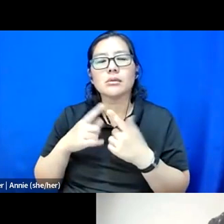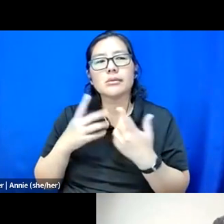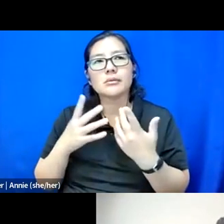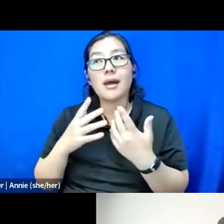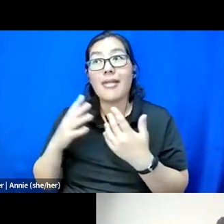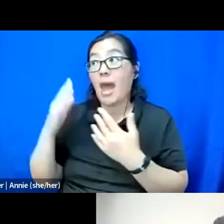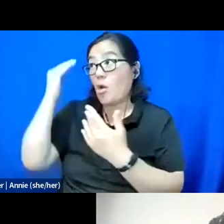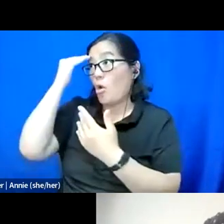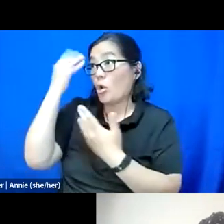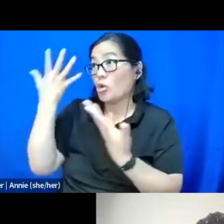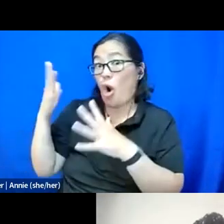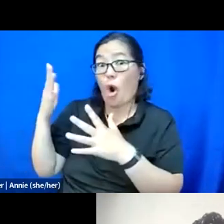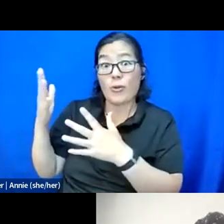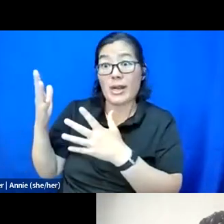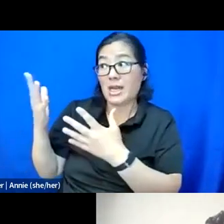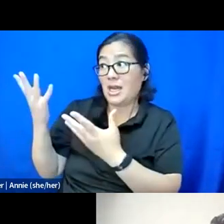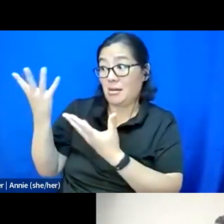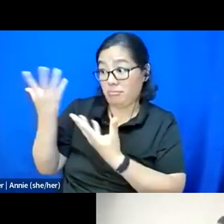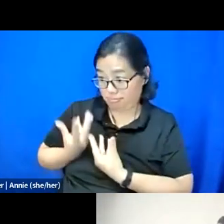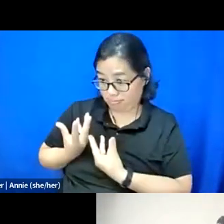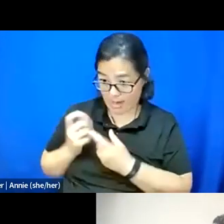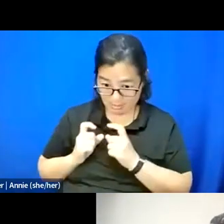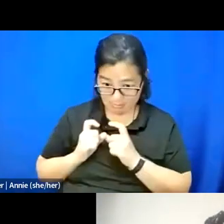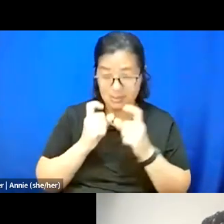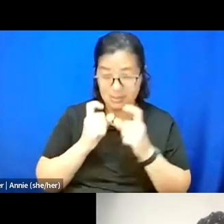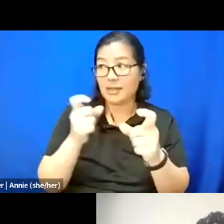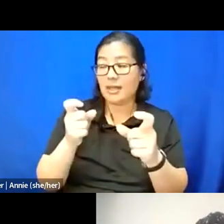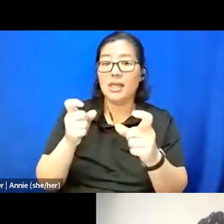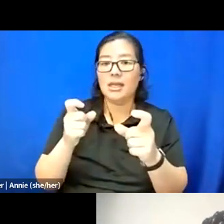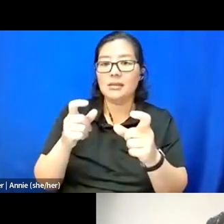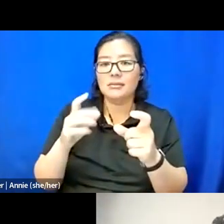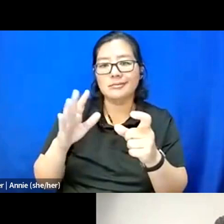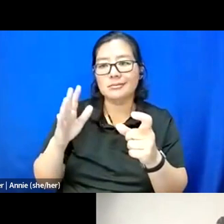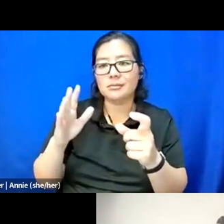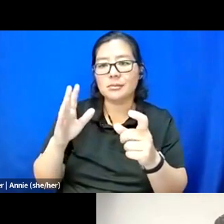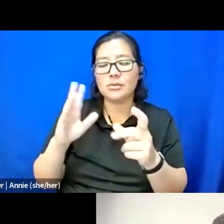that has been attributed to people who it did not come from to the communities